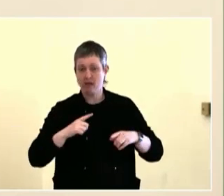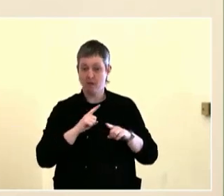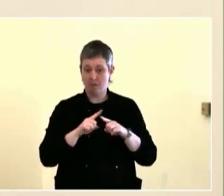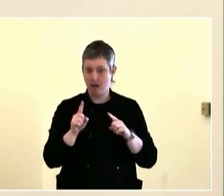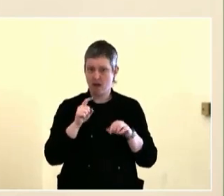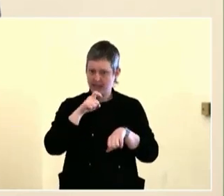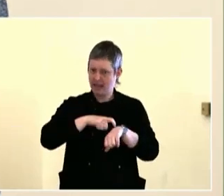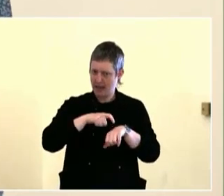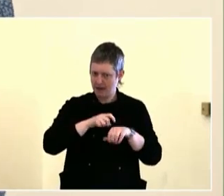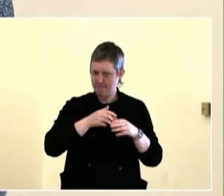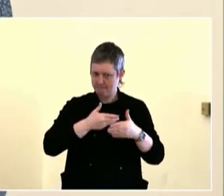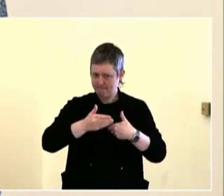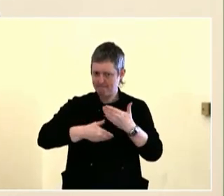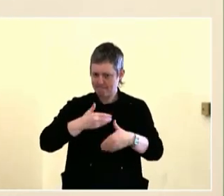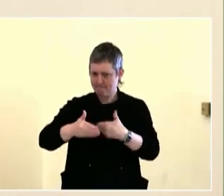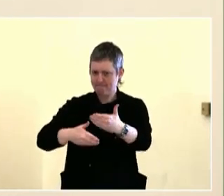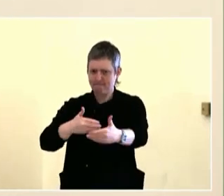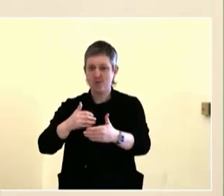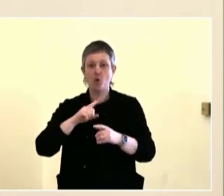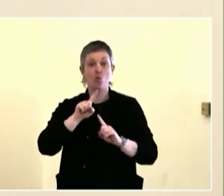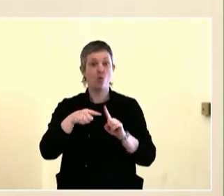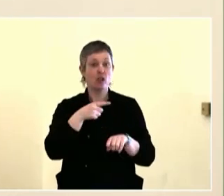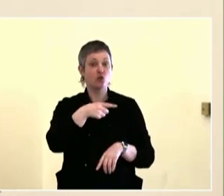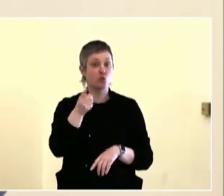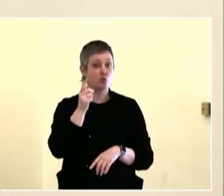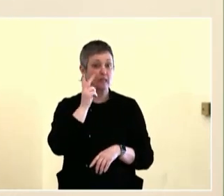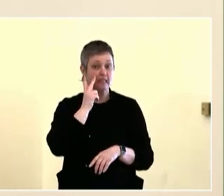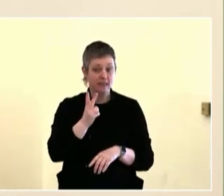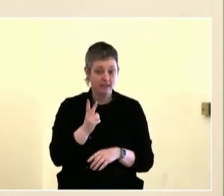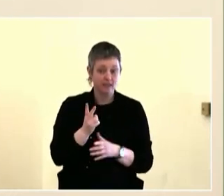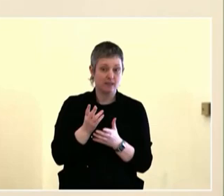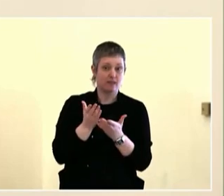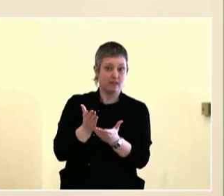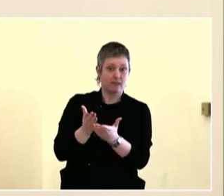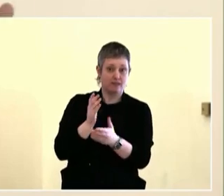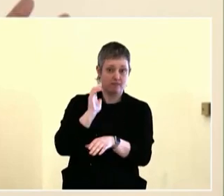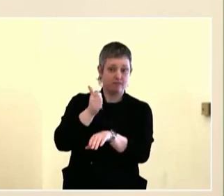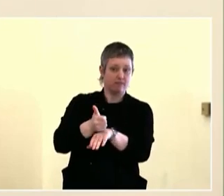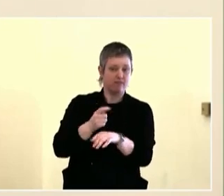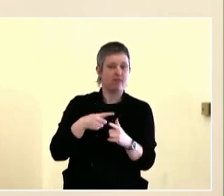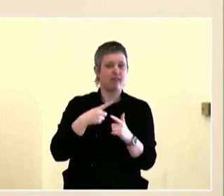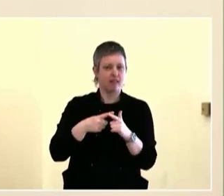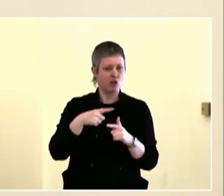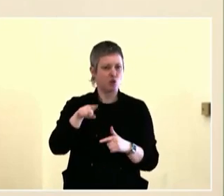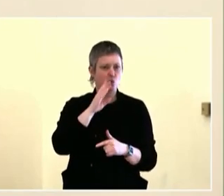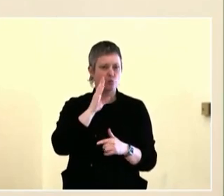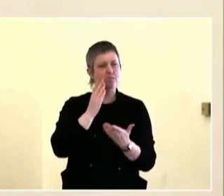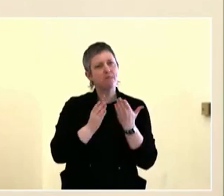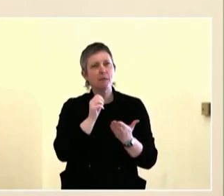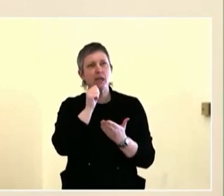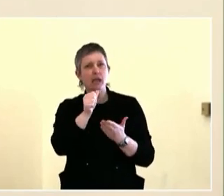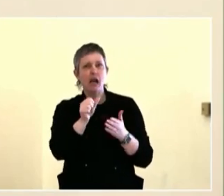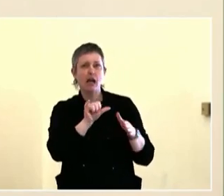leadership pipeline, and it's kind of pardon the expression, cradle-to-grave, but really, kids from the very beginning,